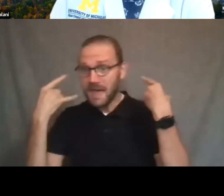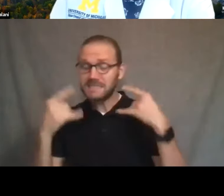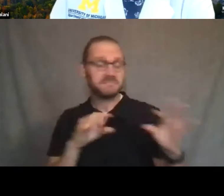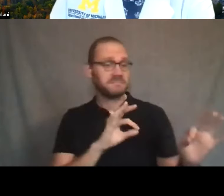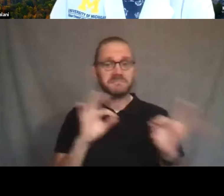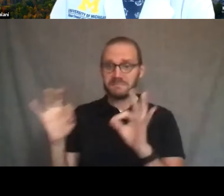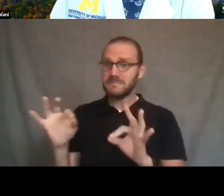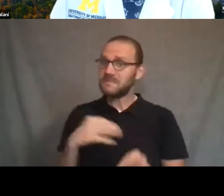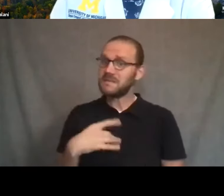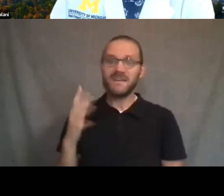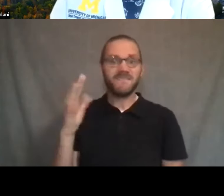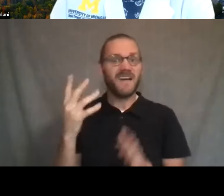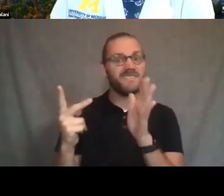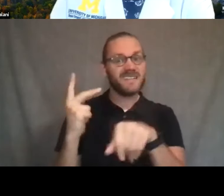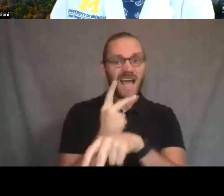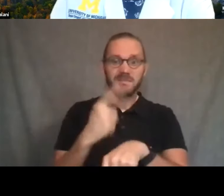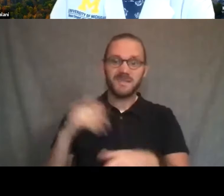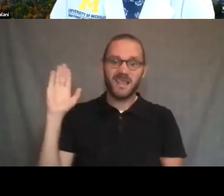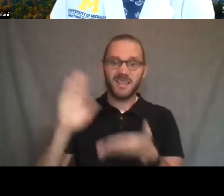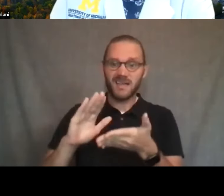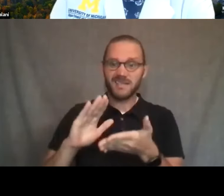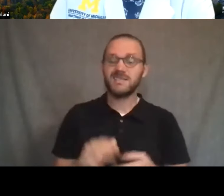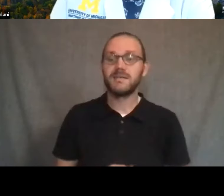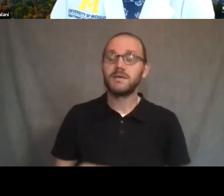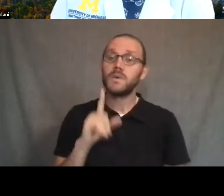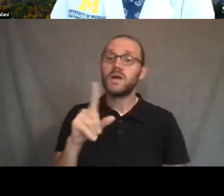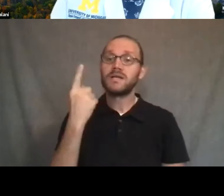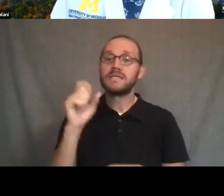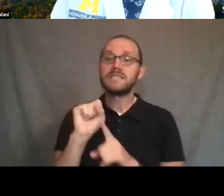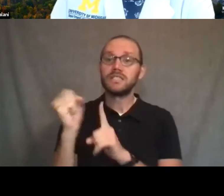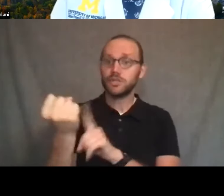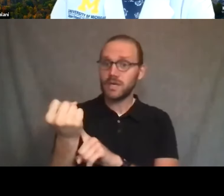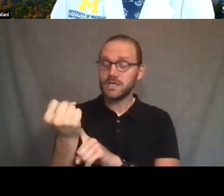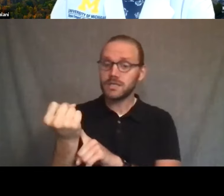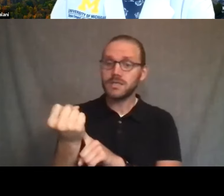an additional five-fold reduction. So that makes settings where everyone are wearing masks,